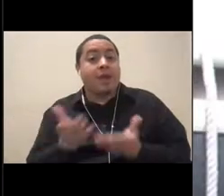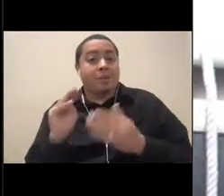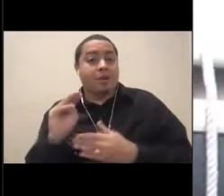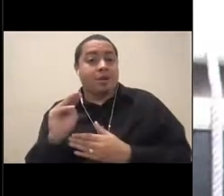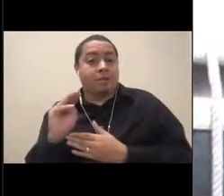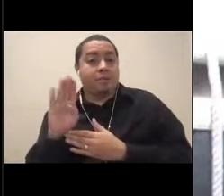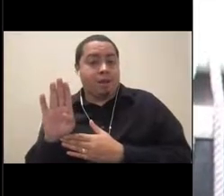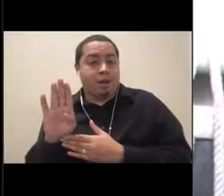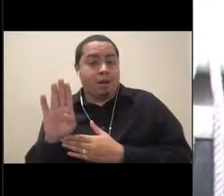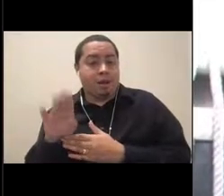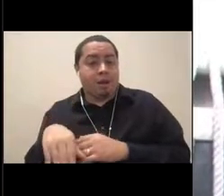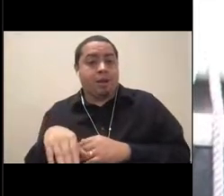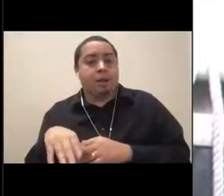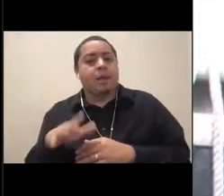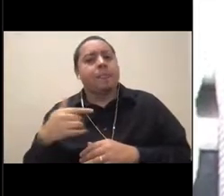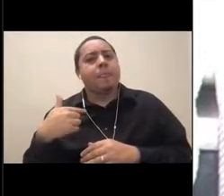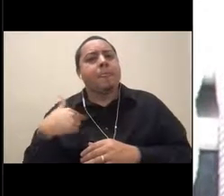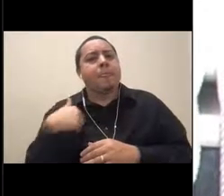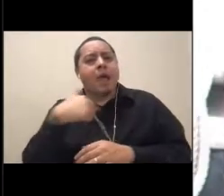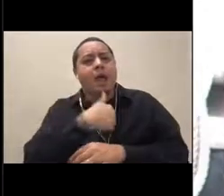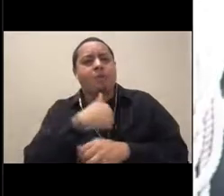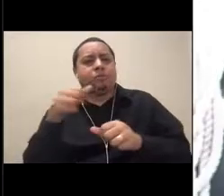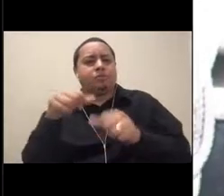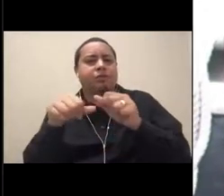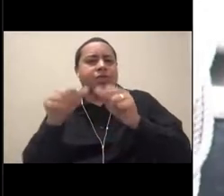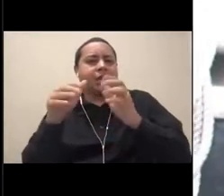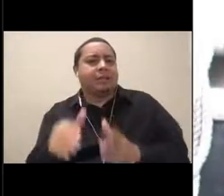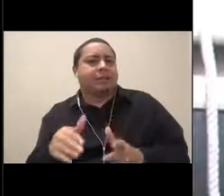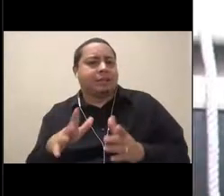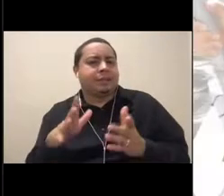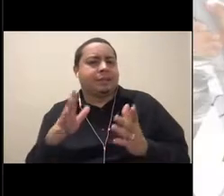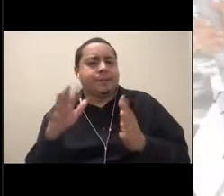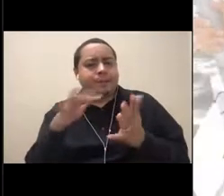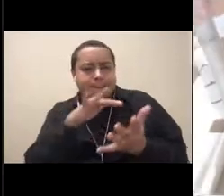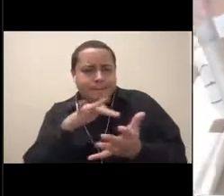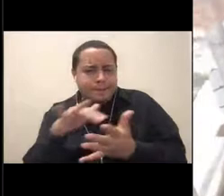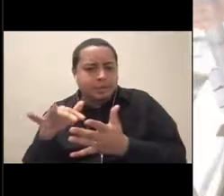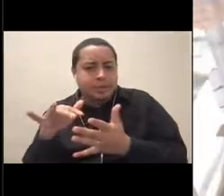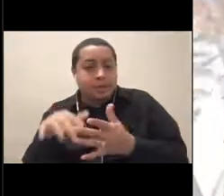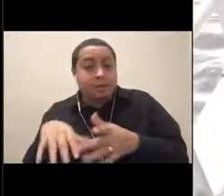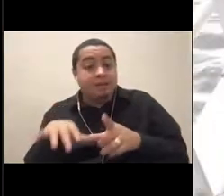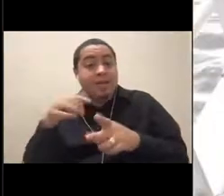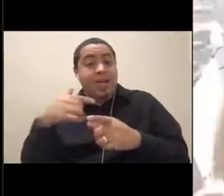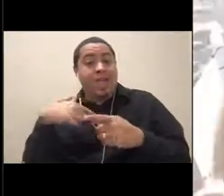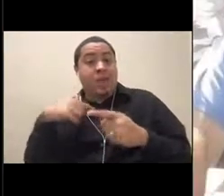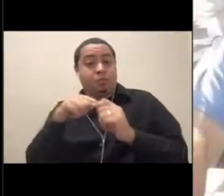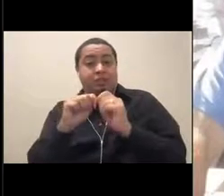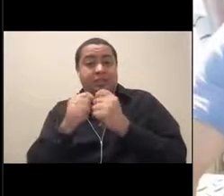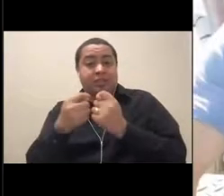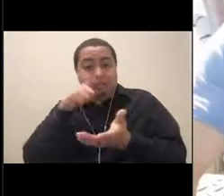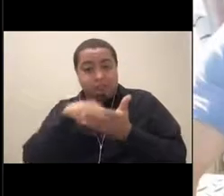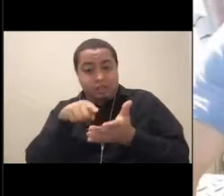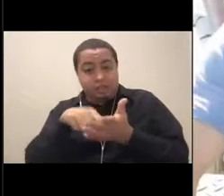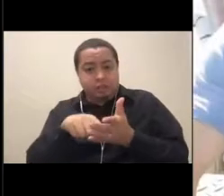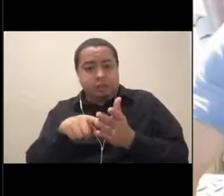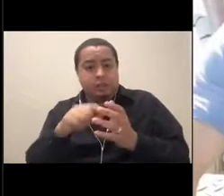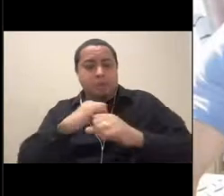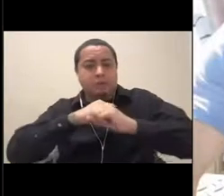So this is a team of researchers that caught this leatherback safely. They've put a satellite transmitter on its back